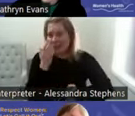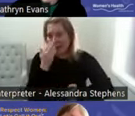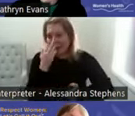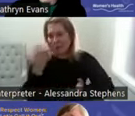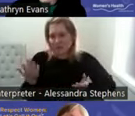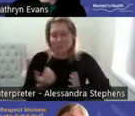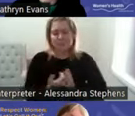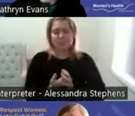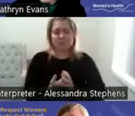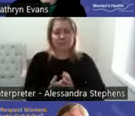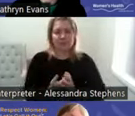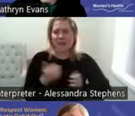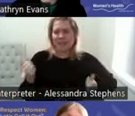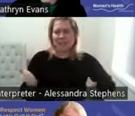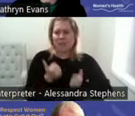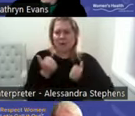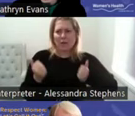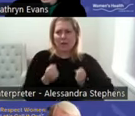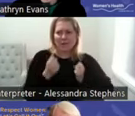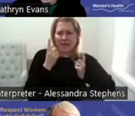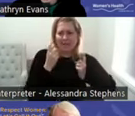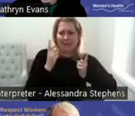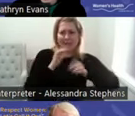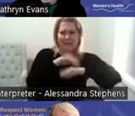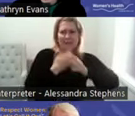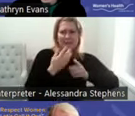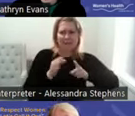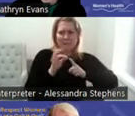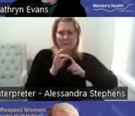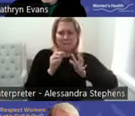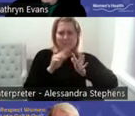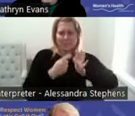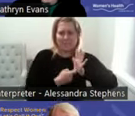There is a lack of understanding about menstruation, perimenopause and menopause.